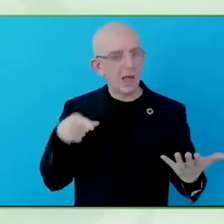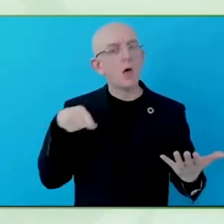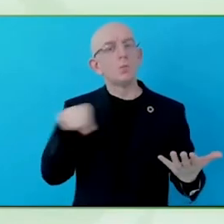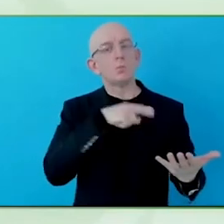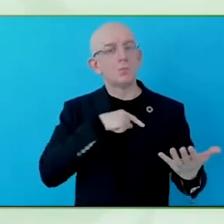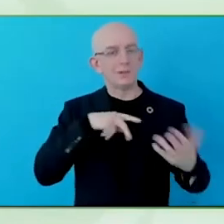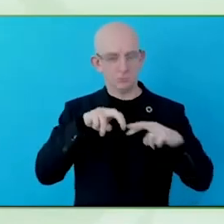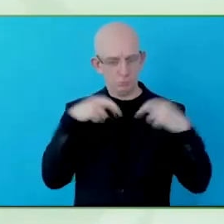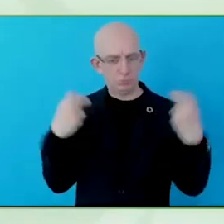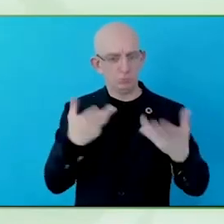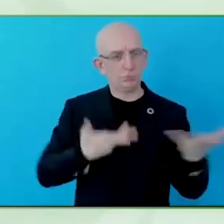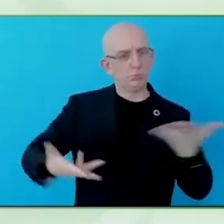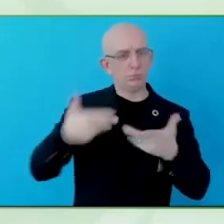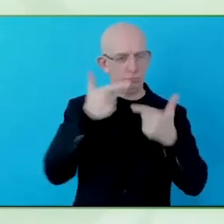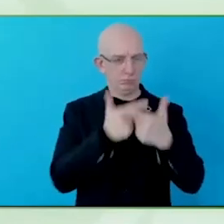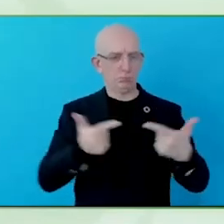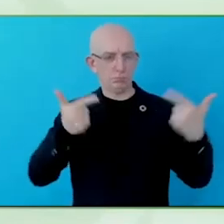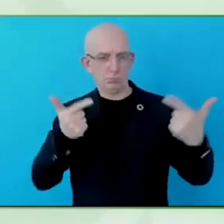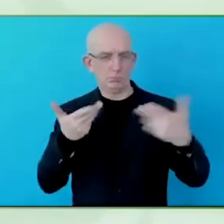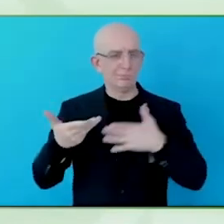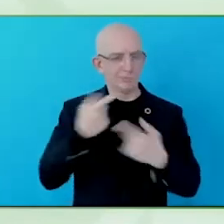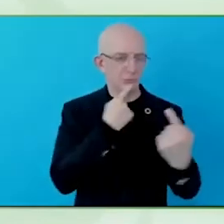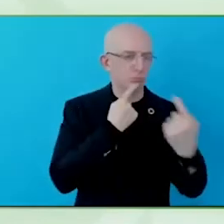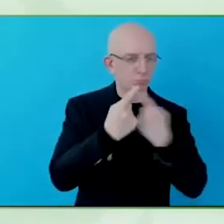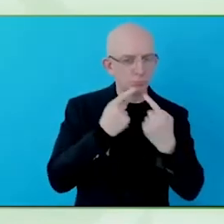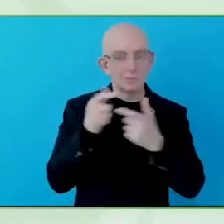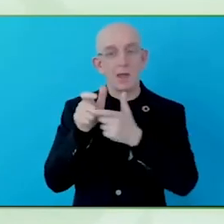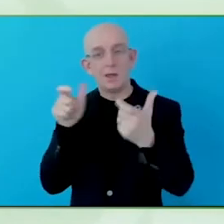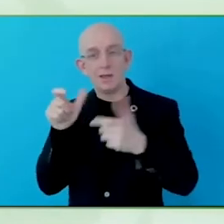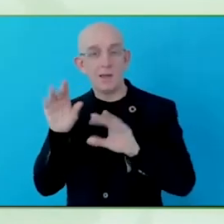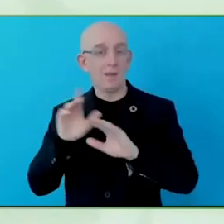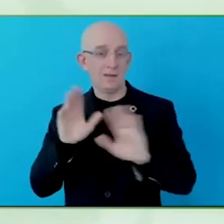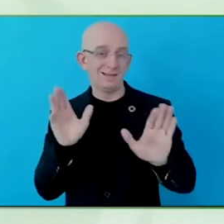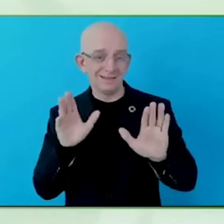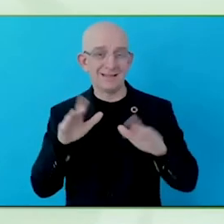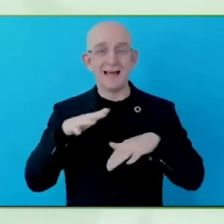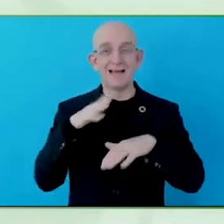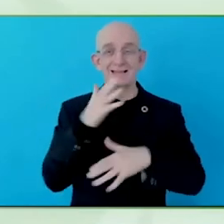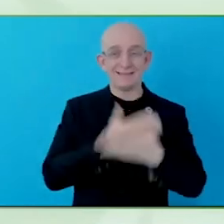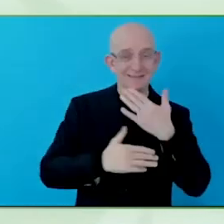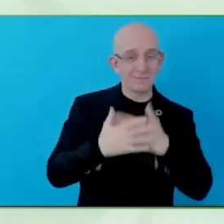them and some confirmed that they will send the tool to their company